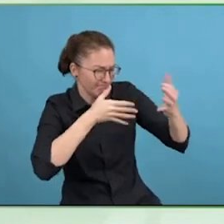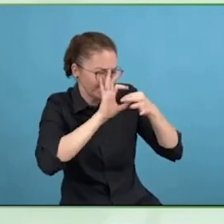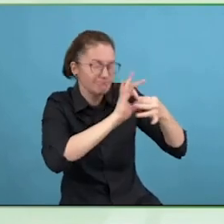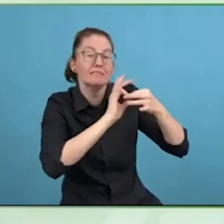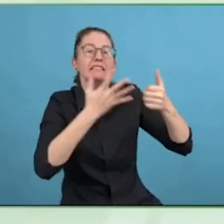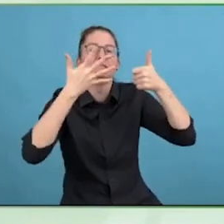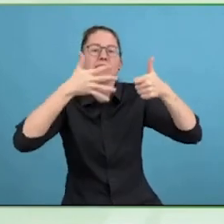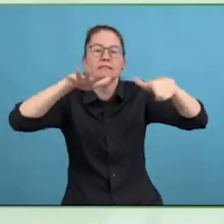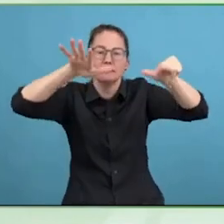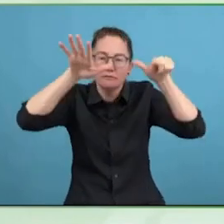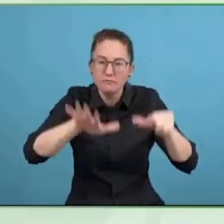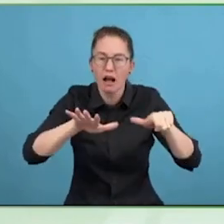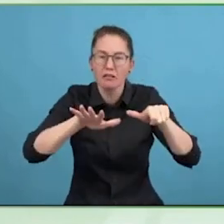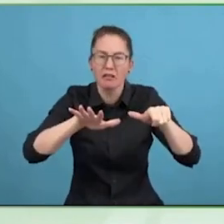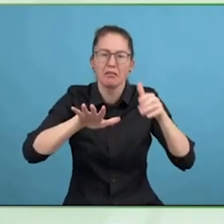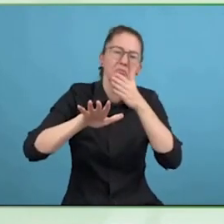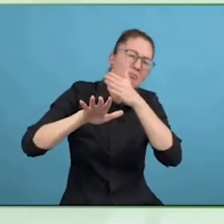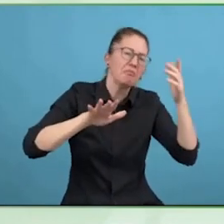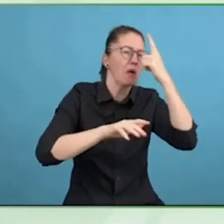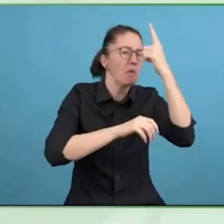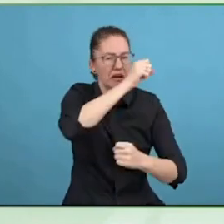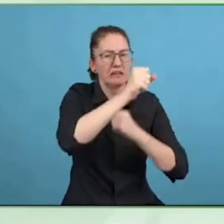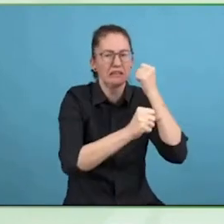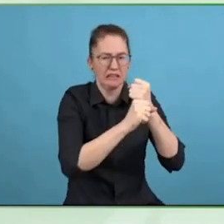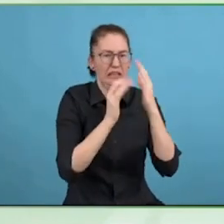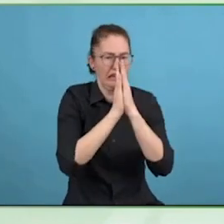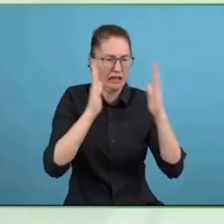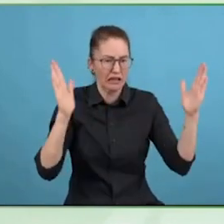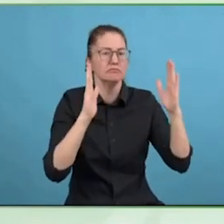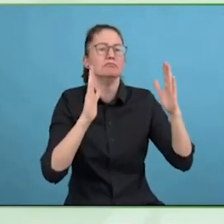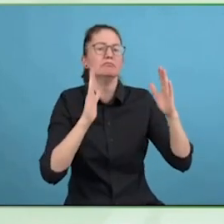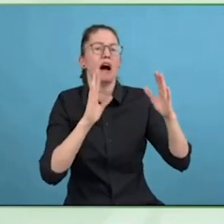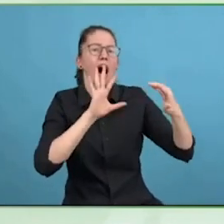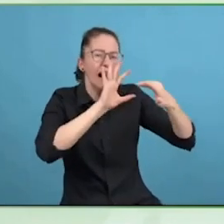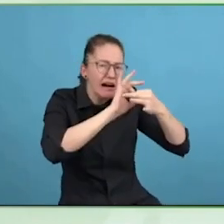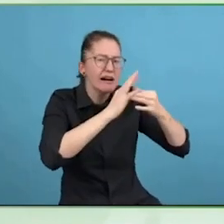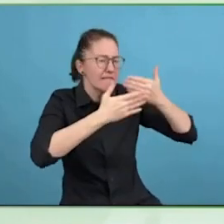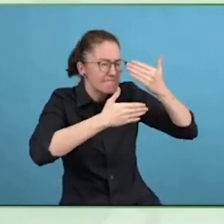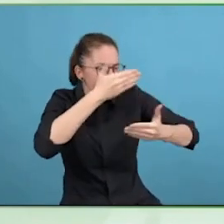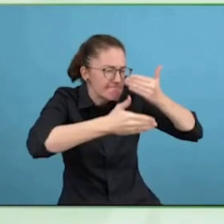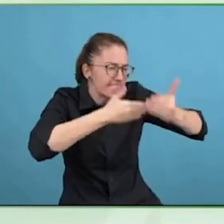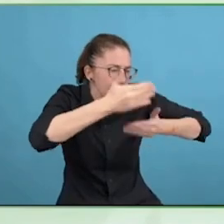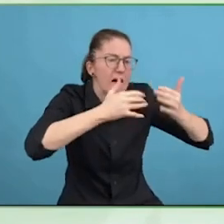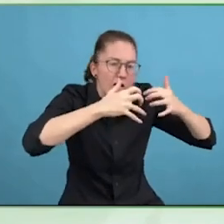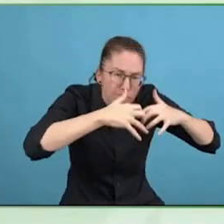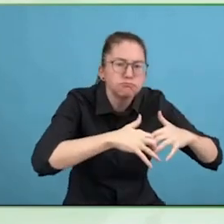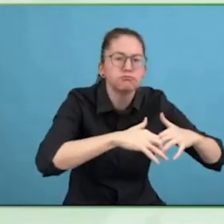then you can find us here at the Zero Conference and we are here